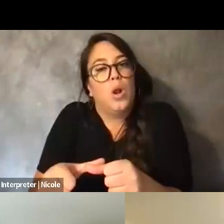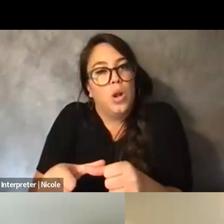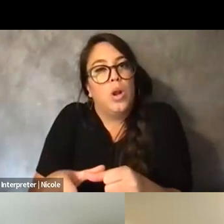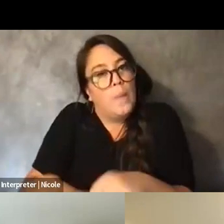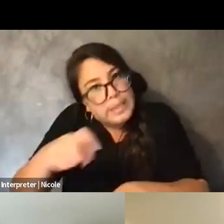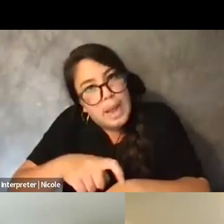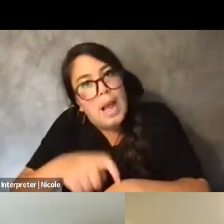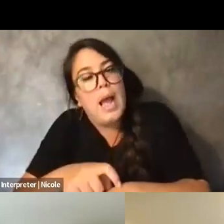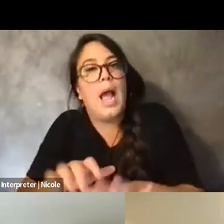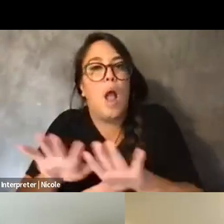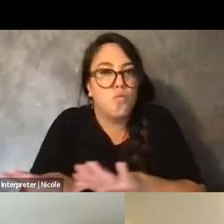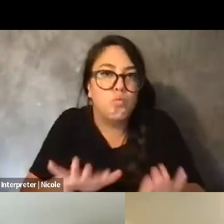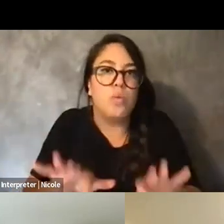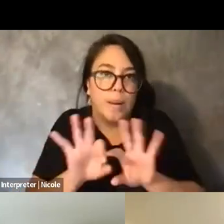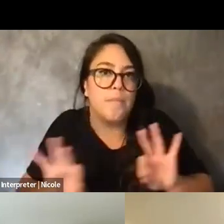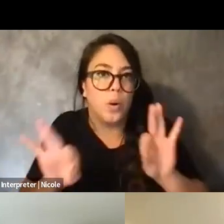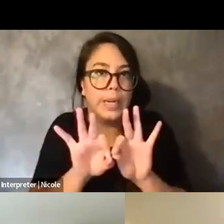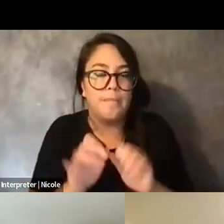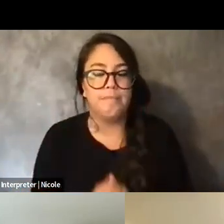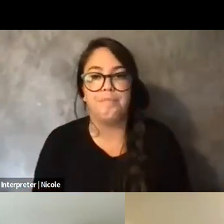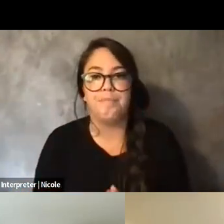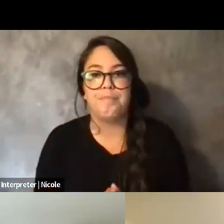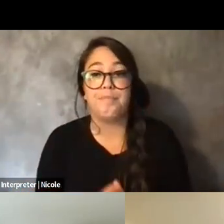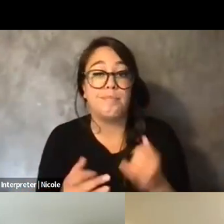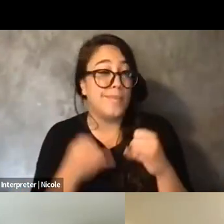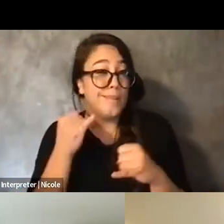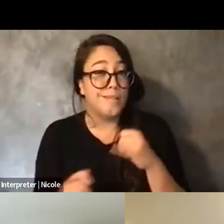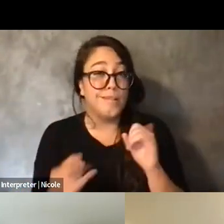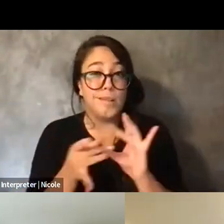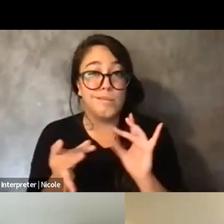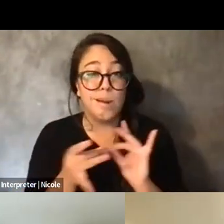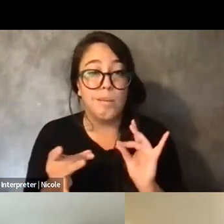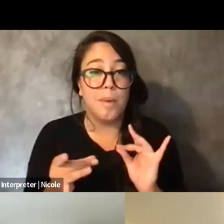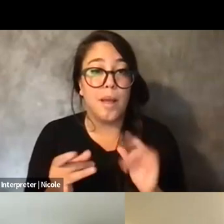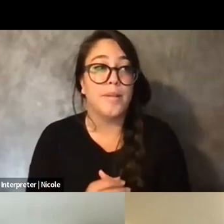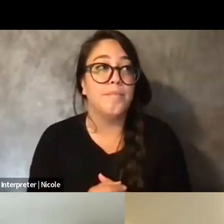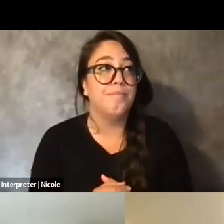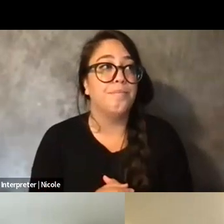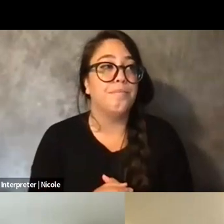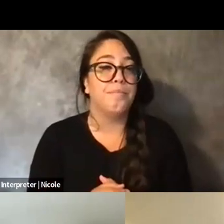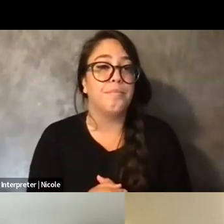And then, I guess the last thing I would say is, like, not always being tied or married to, like,